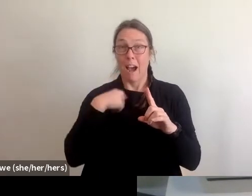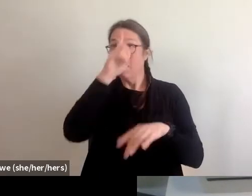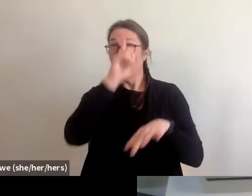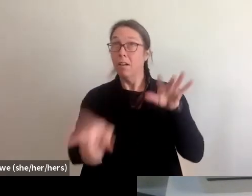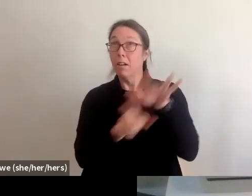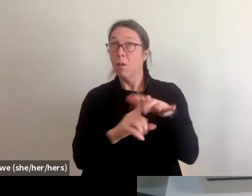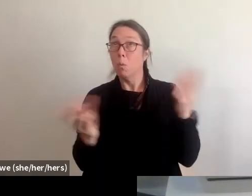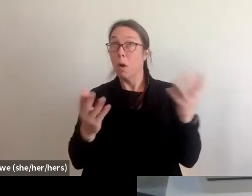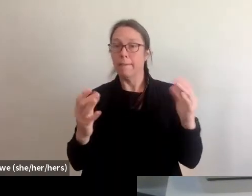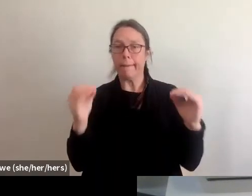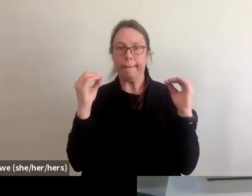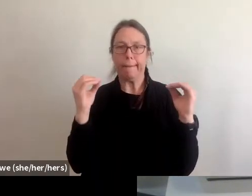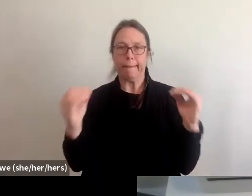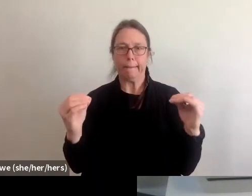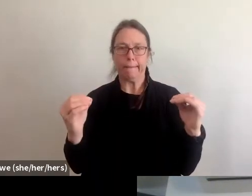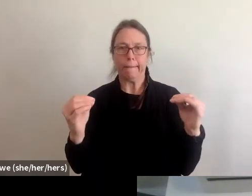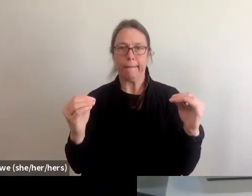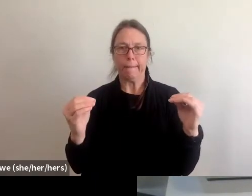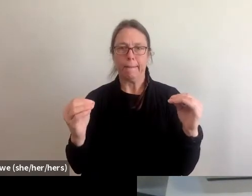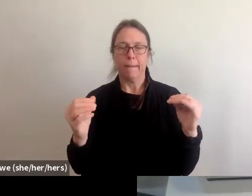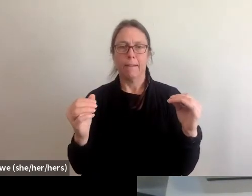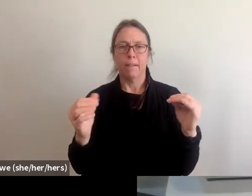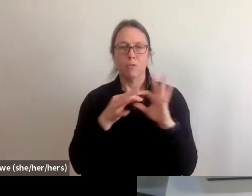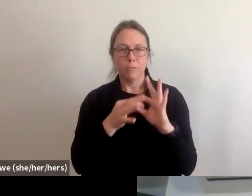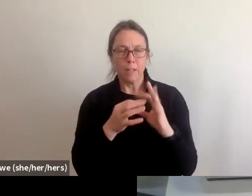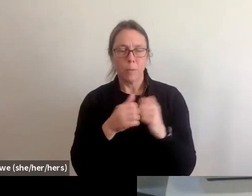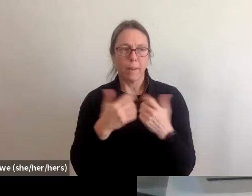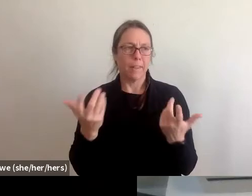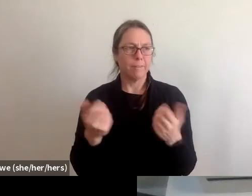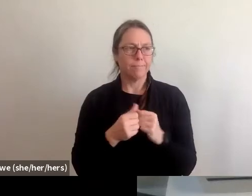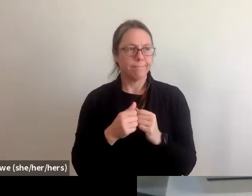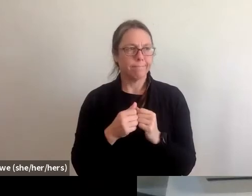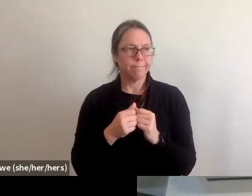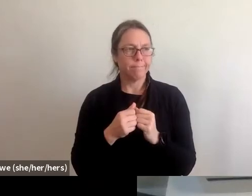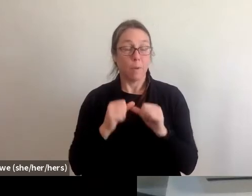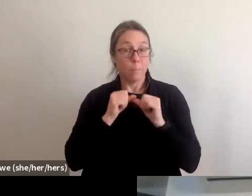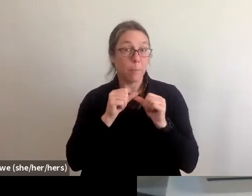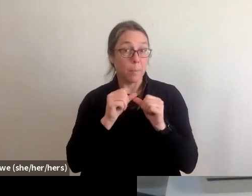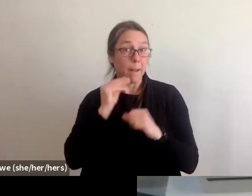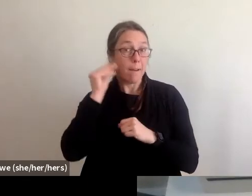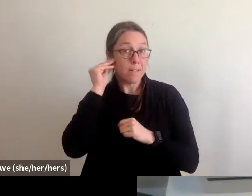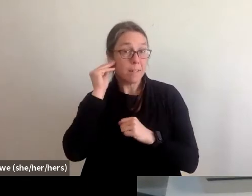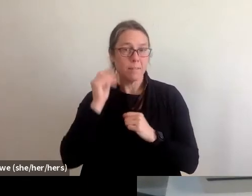in terms of how like existing permanent housing or like housing assistance